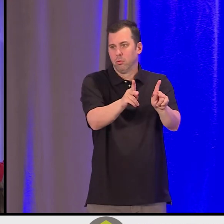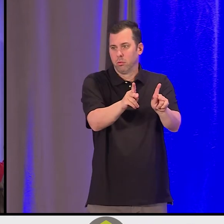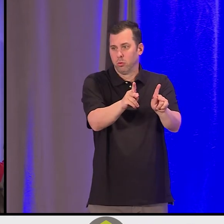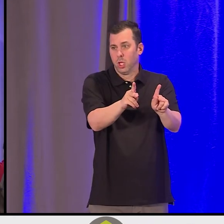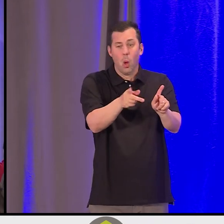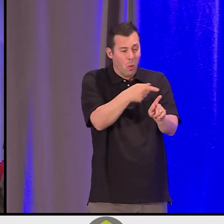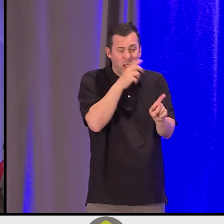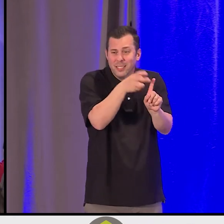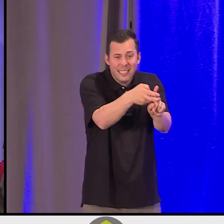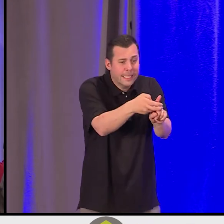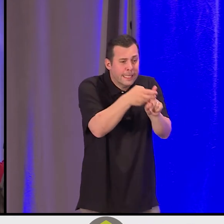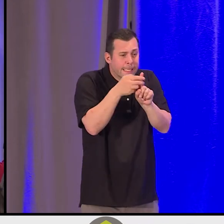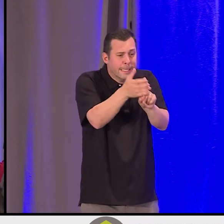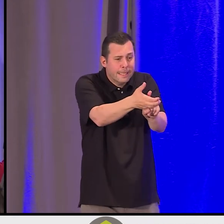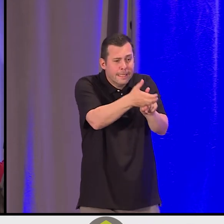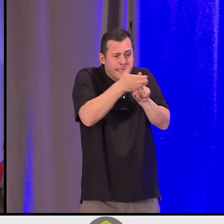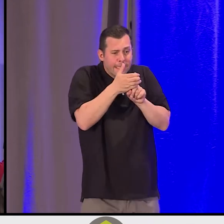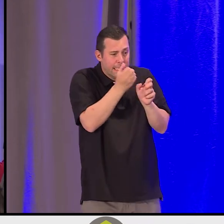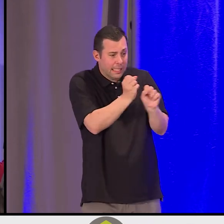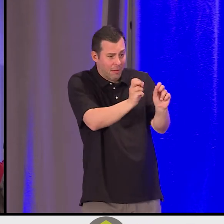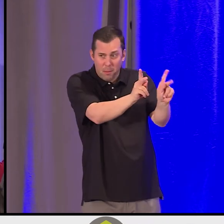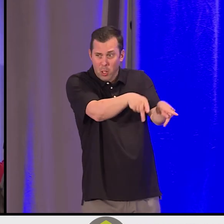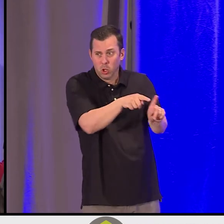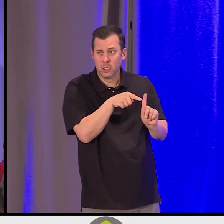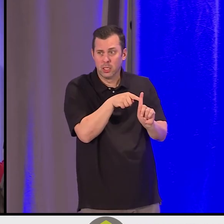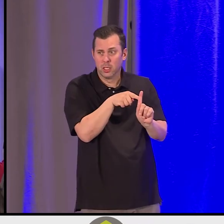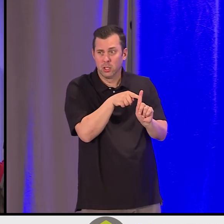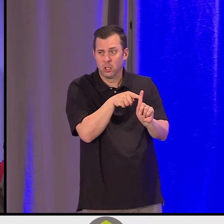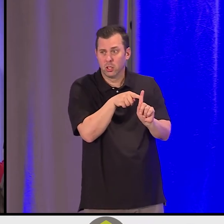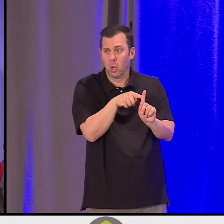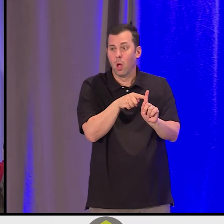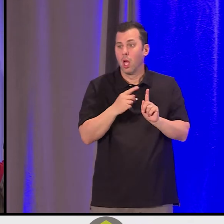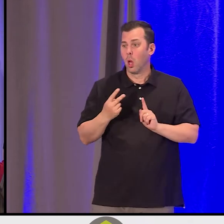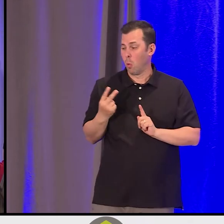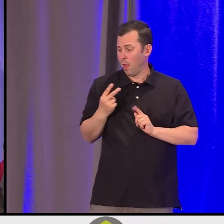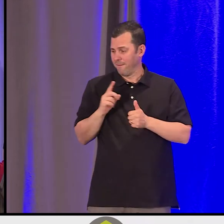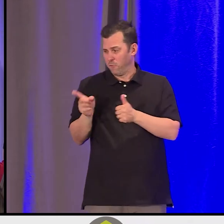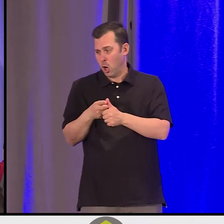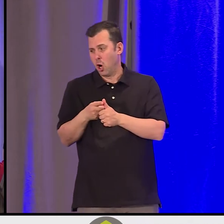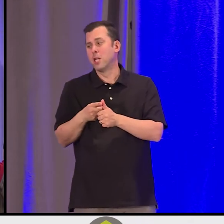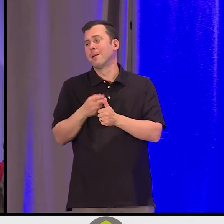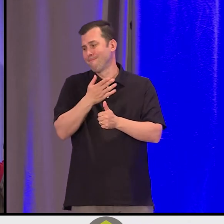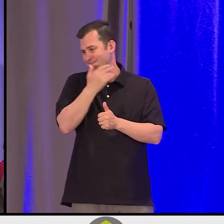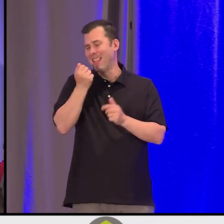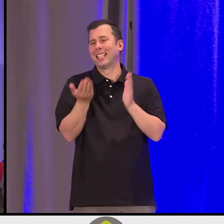And the relief that came when we realized, "Oh, if we connect, we connect first. Connect before we direct.